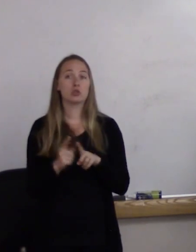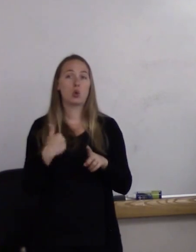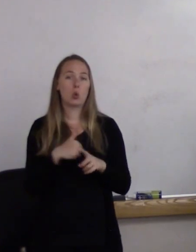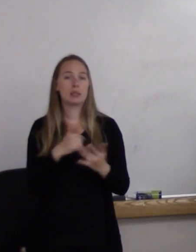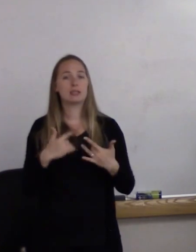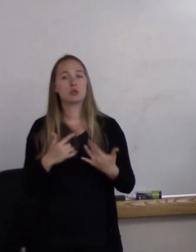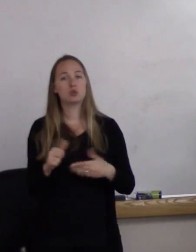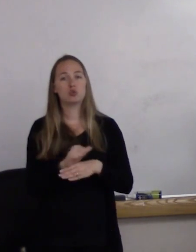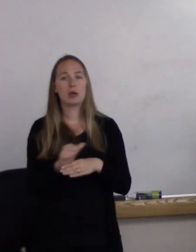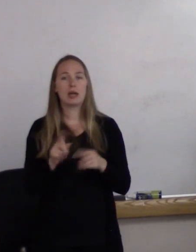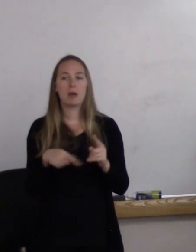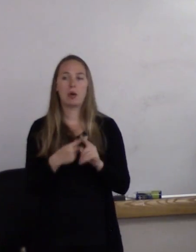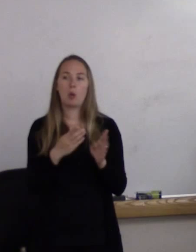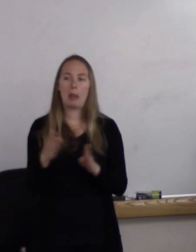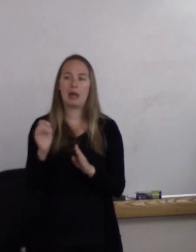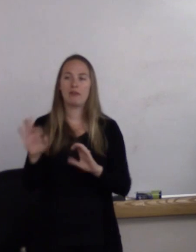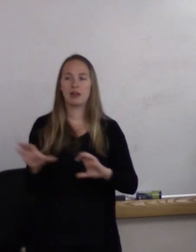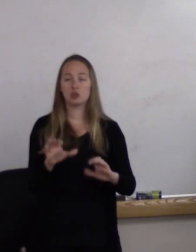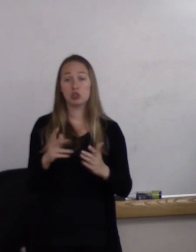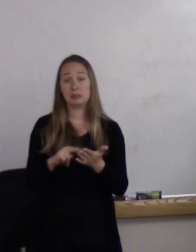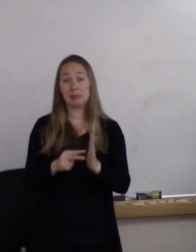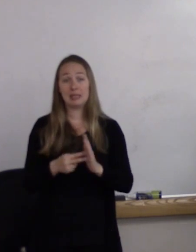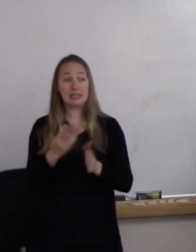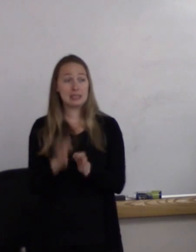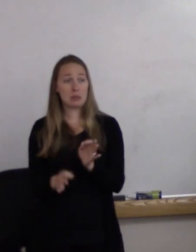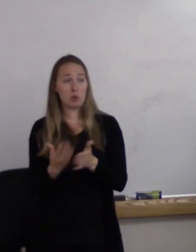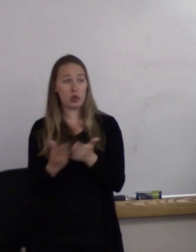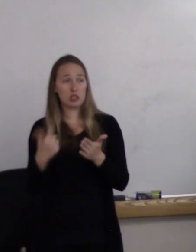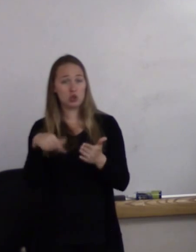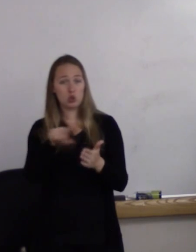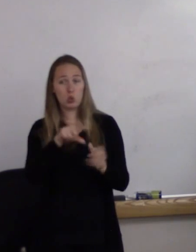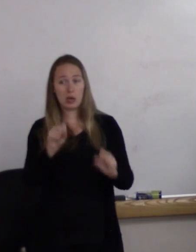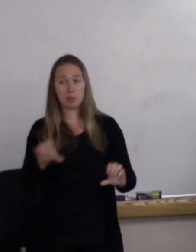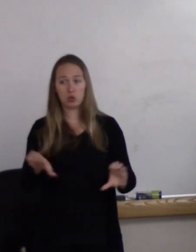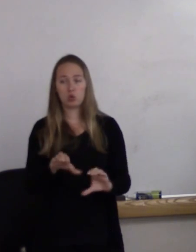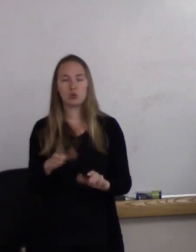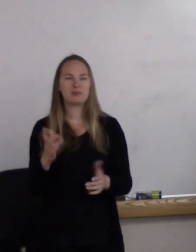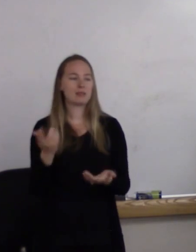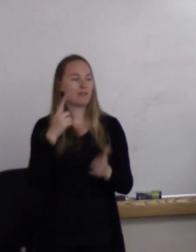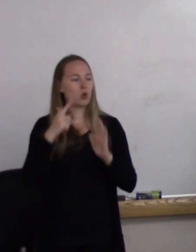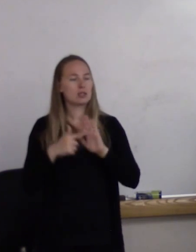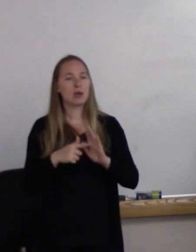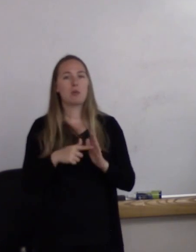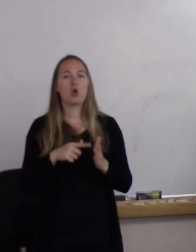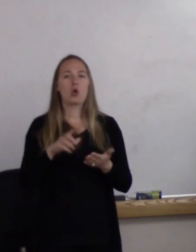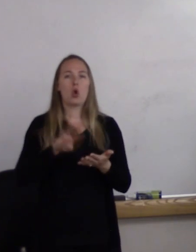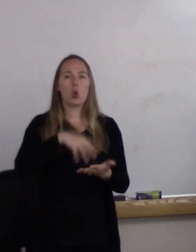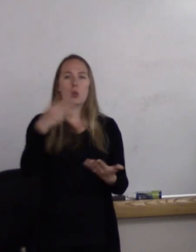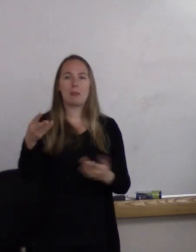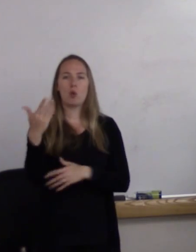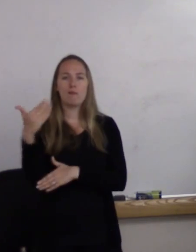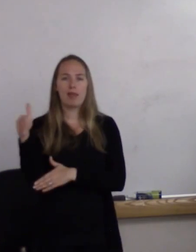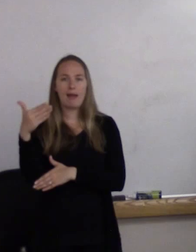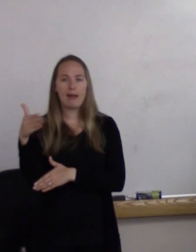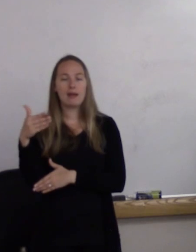So one of the simple things you could do, such as using the rainbow flag, wearing a rainbow flag or putting it in your office